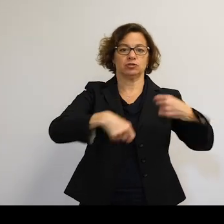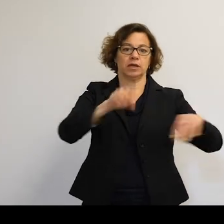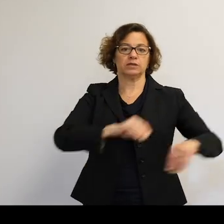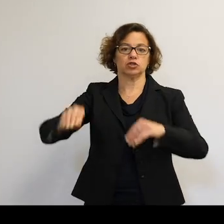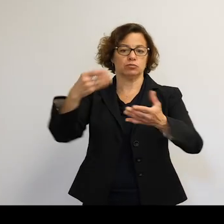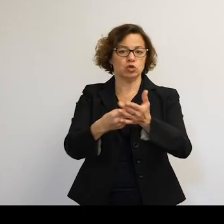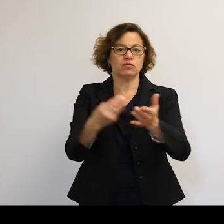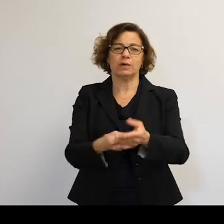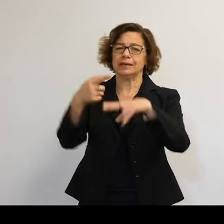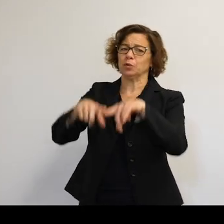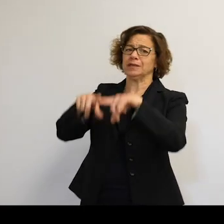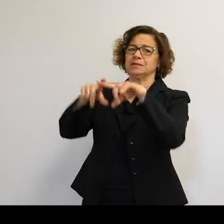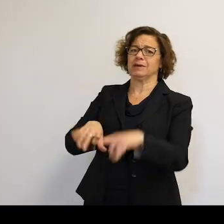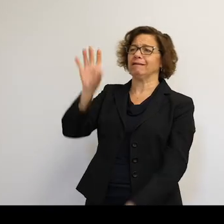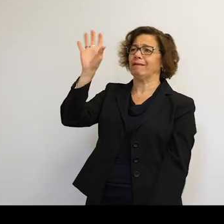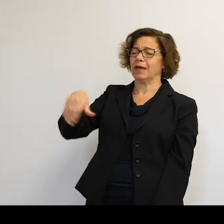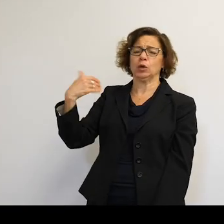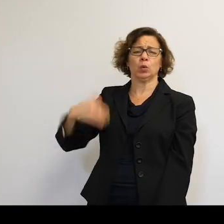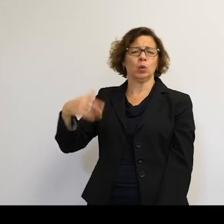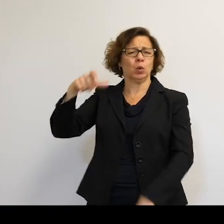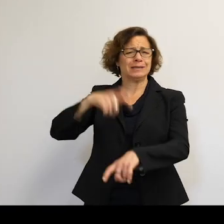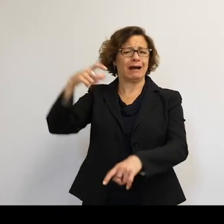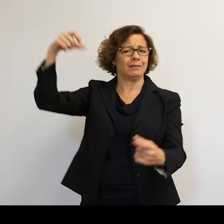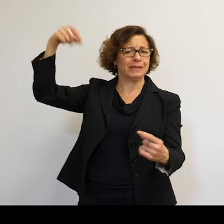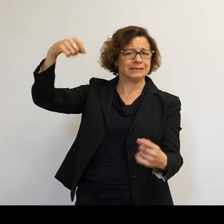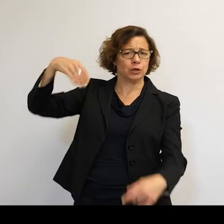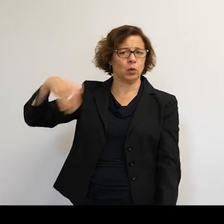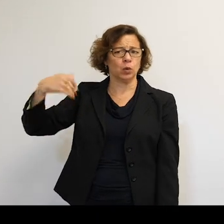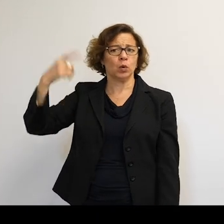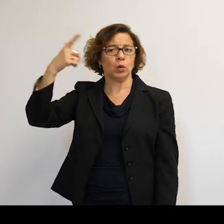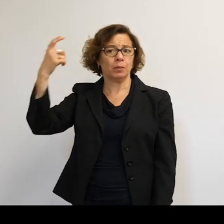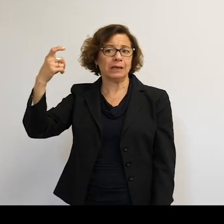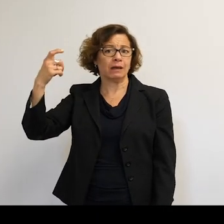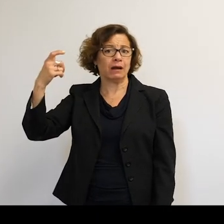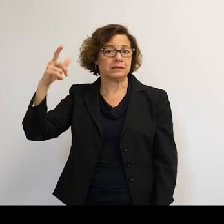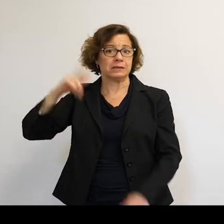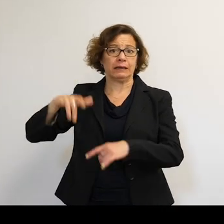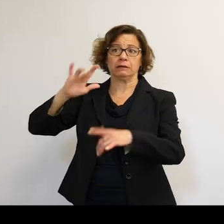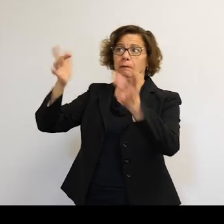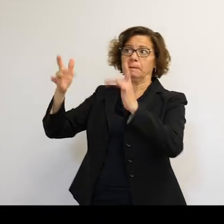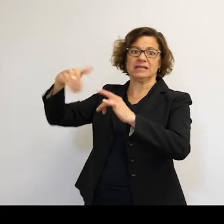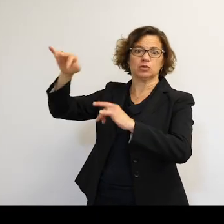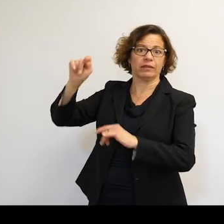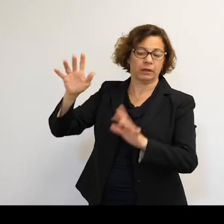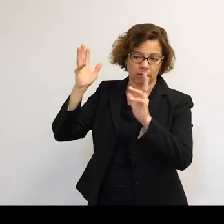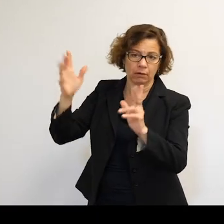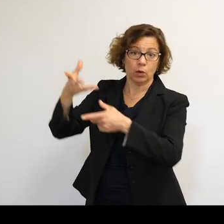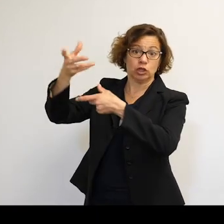Everything is dependent on that space-based timing signal. Because the idea is that no one can mess with it, so the trusted third party.